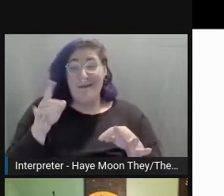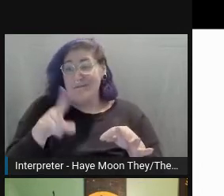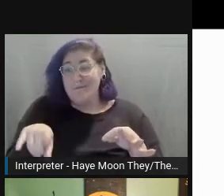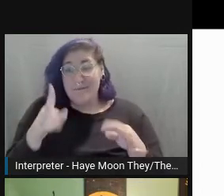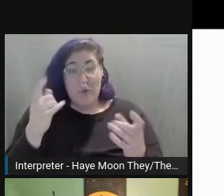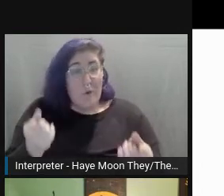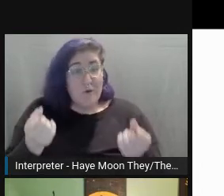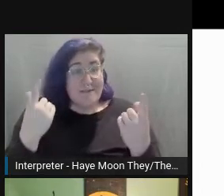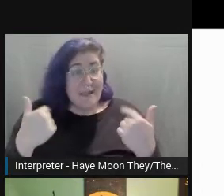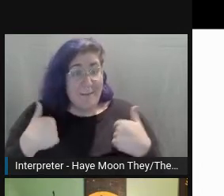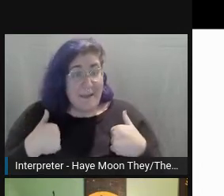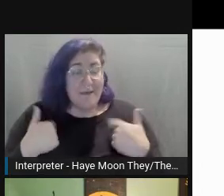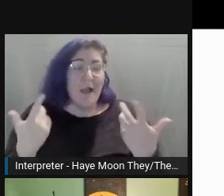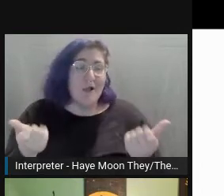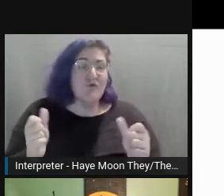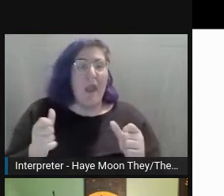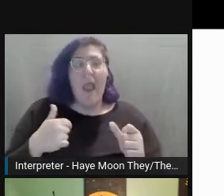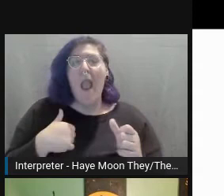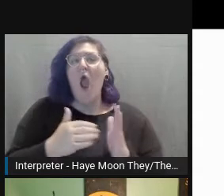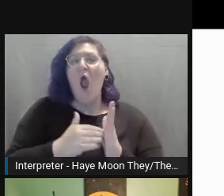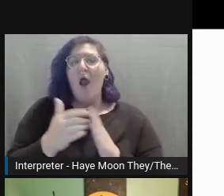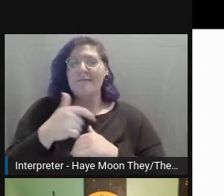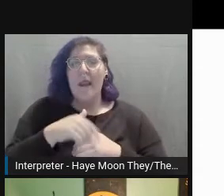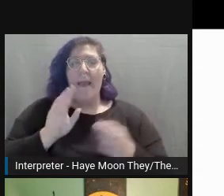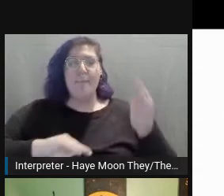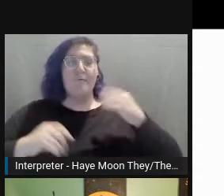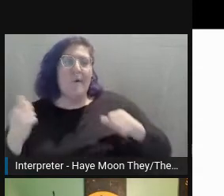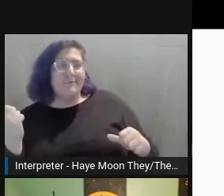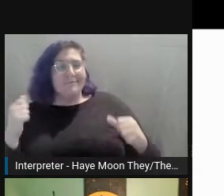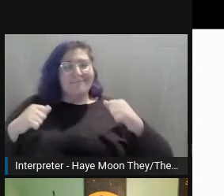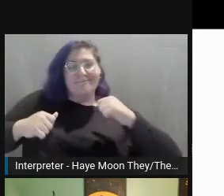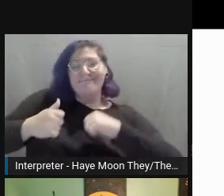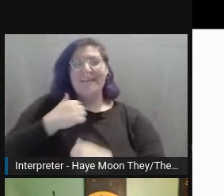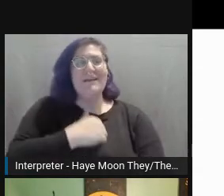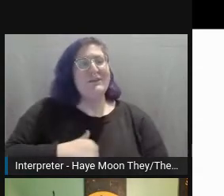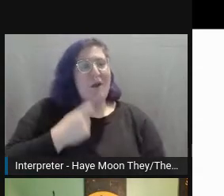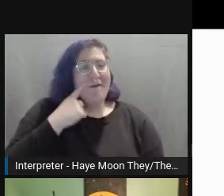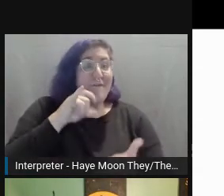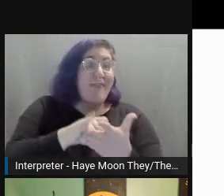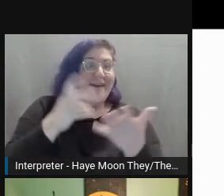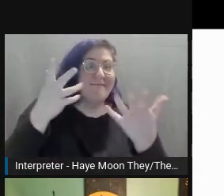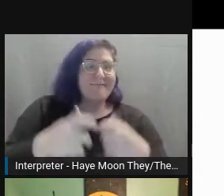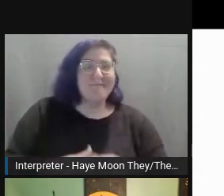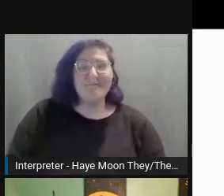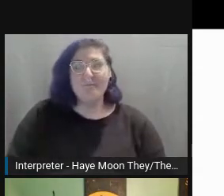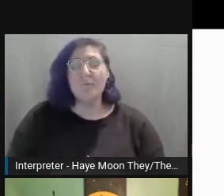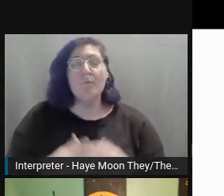I do move around a lot, so I'm sorry for that. All right. We'll start with visual.